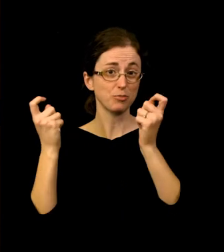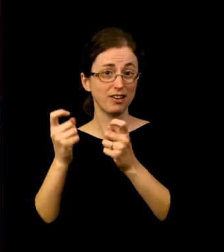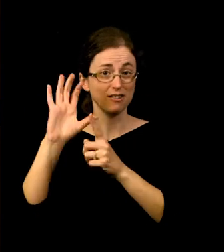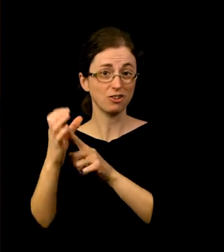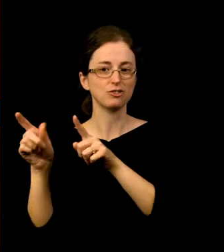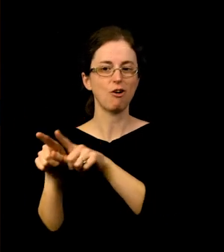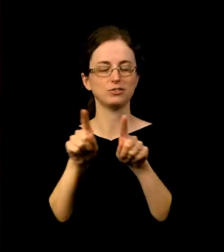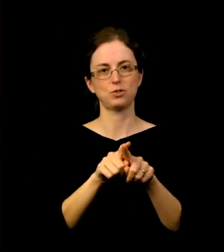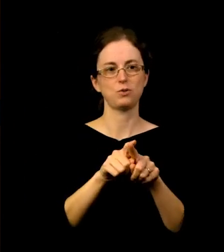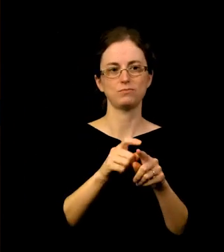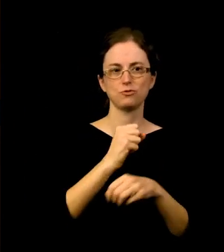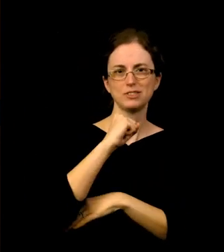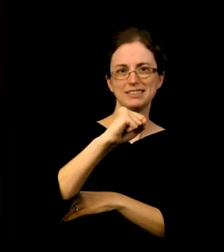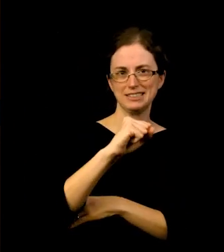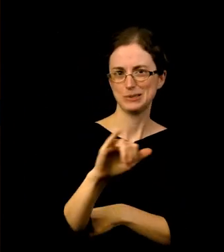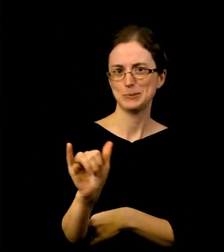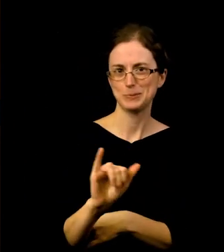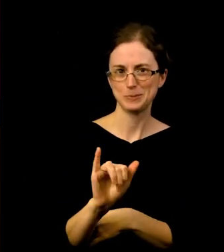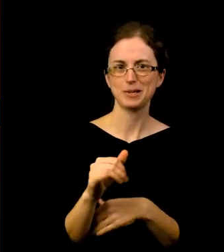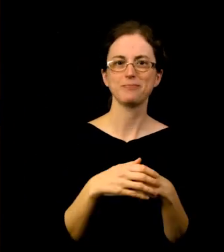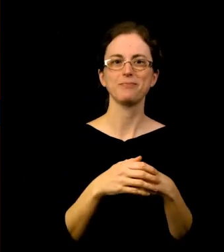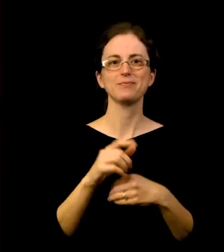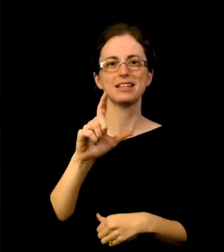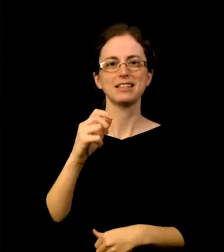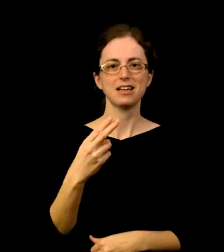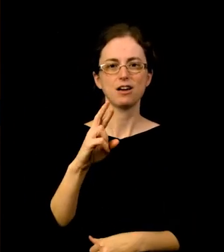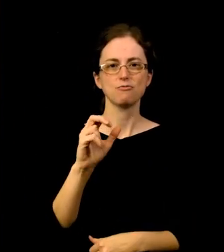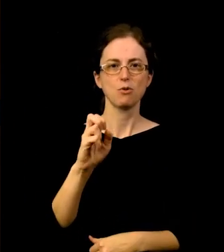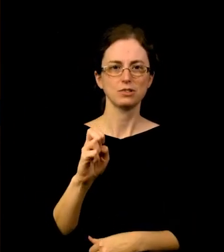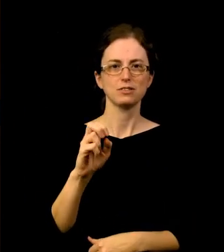Leah Rose Kolakowski is an Ojibwe artist, now living in Santa Fe, New Mexico,